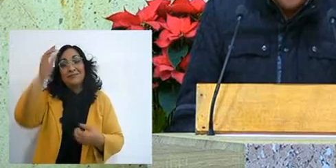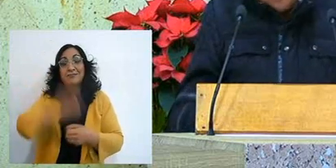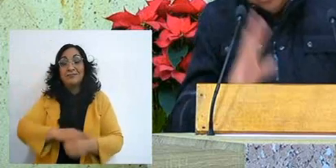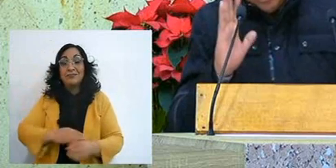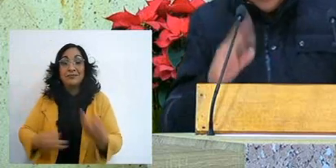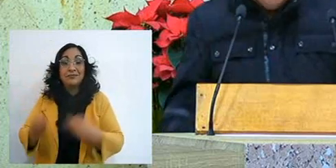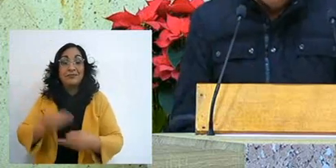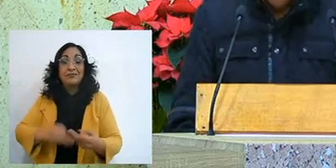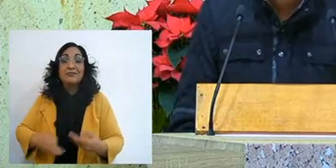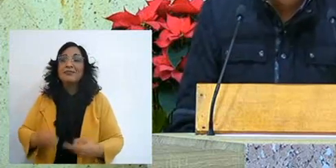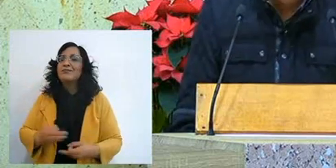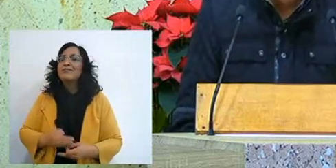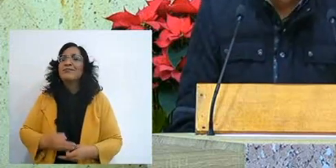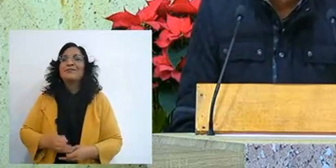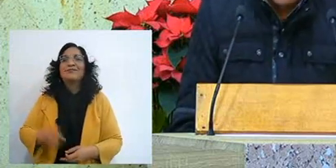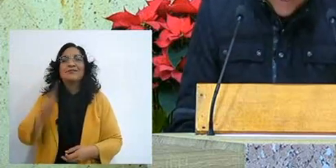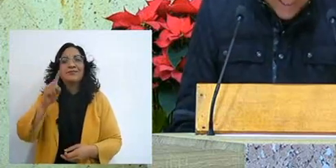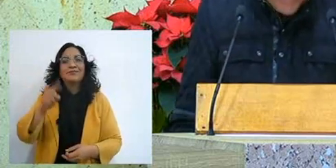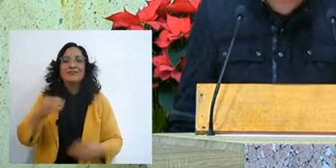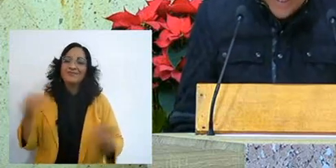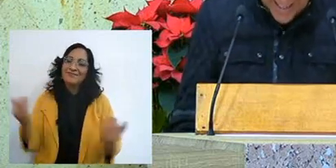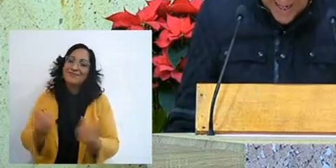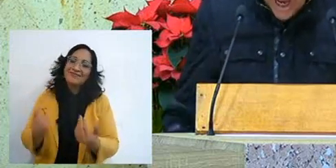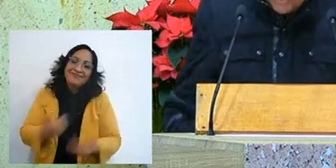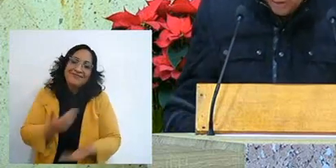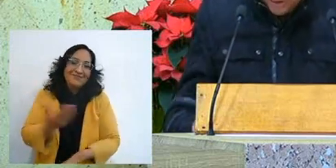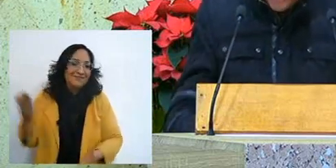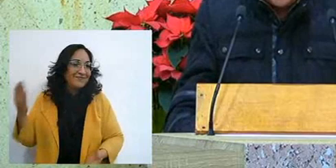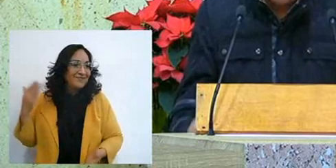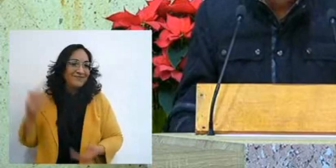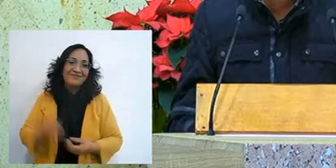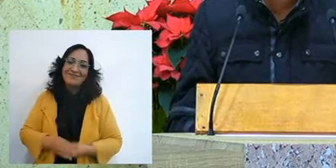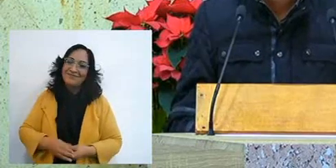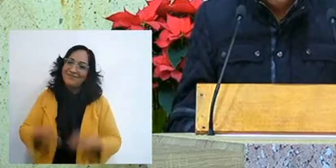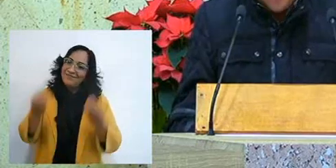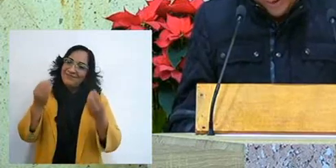no and no number, no real number, that we would be here all the time